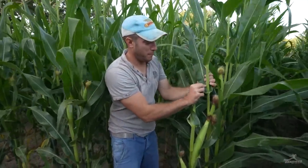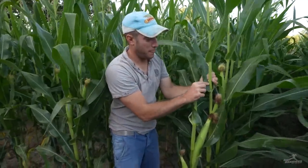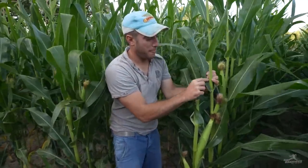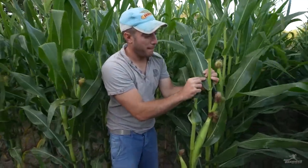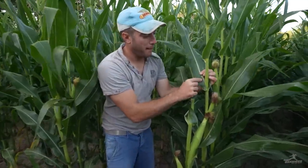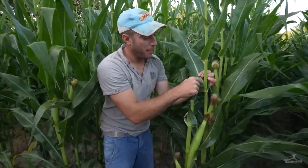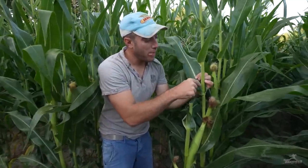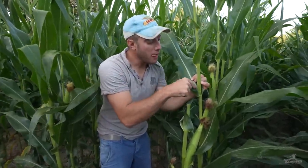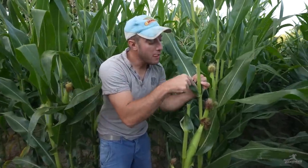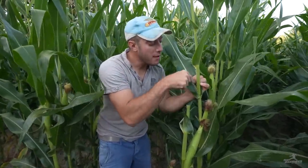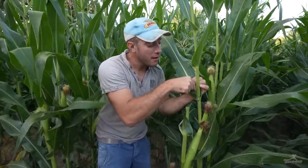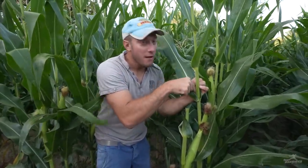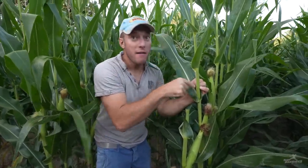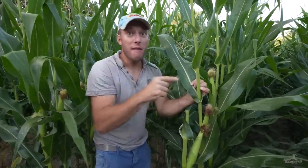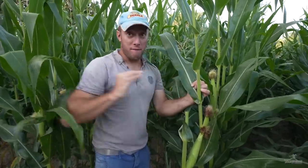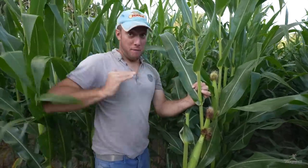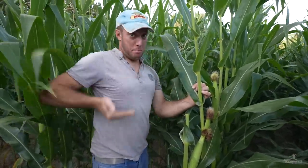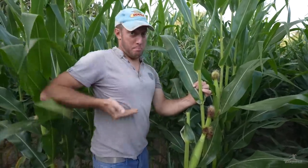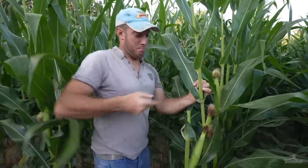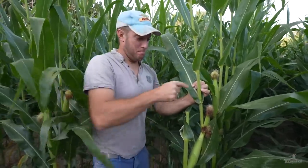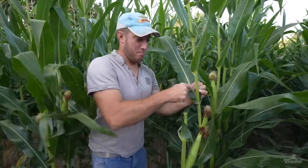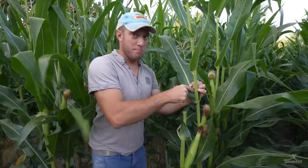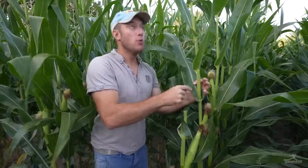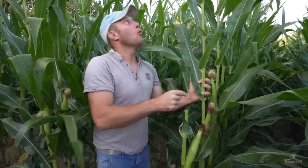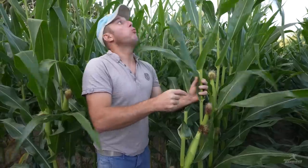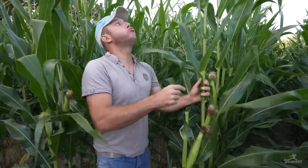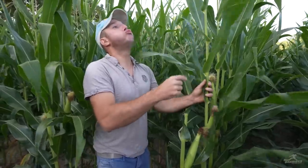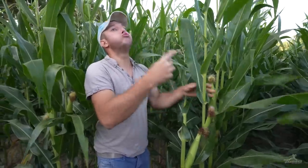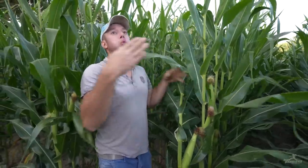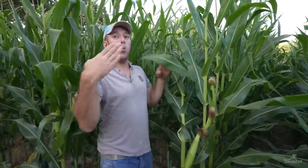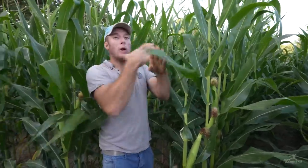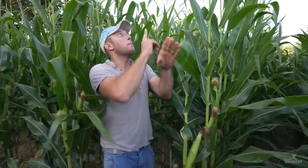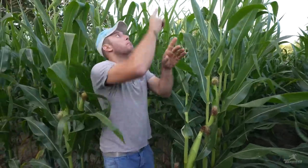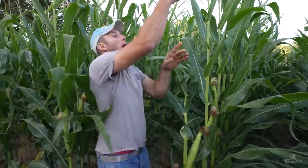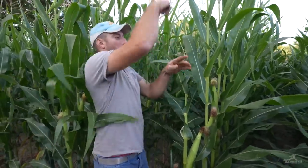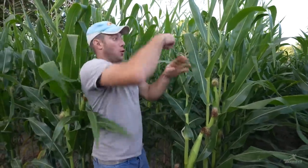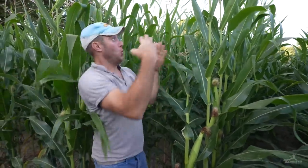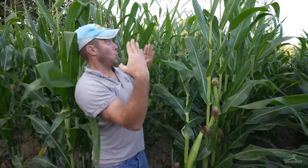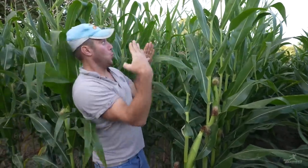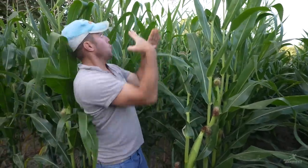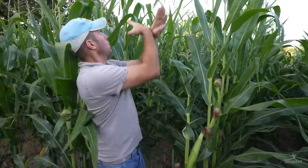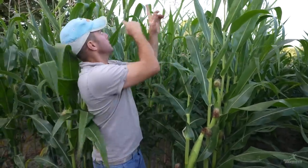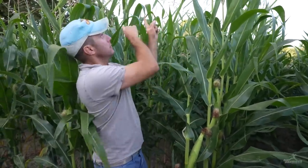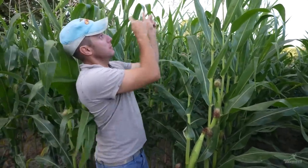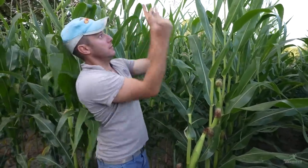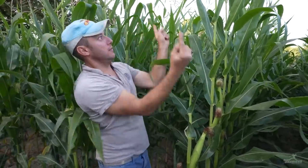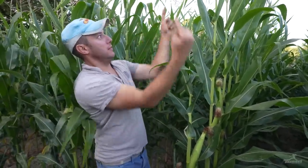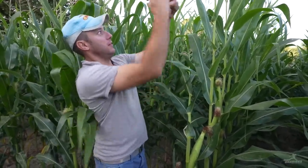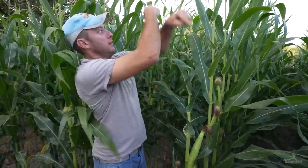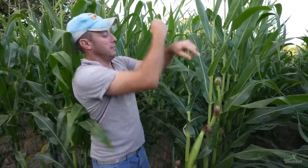And inside these leaves, it is female. When they shake, they can pollinate others around them,